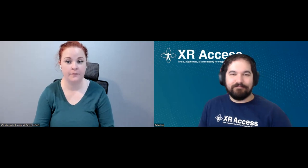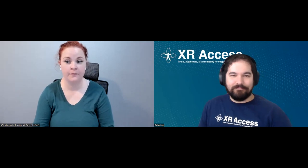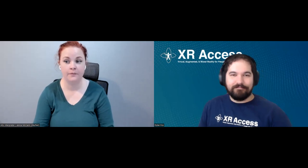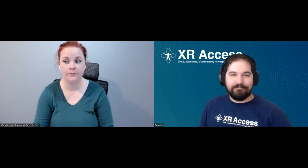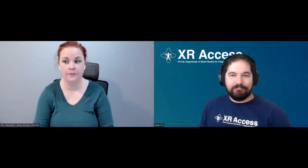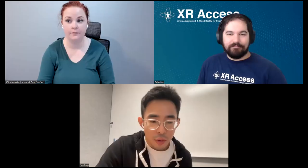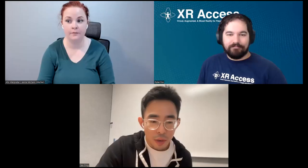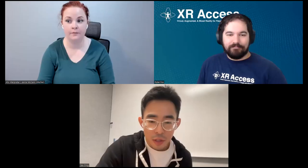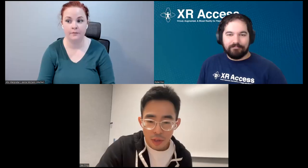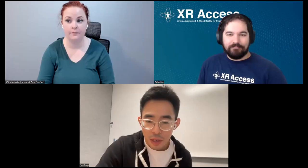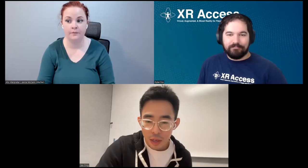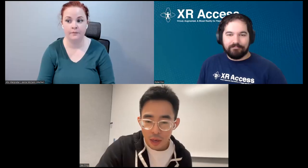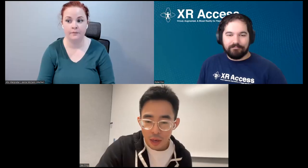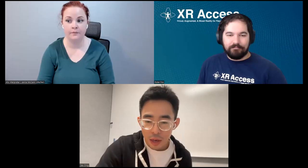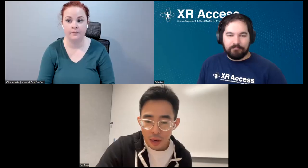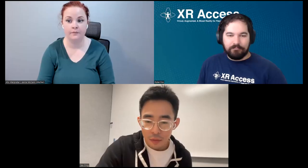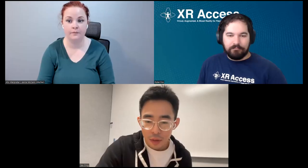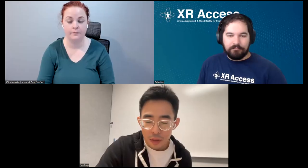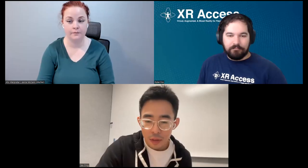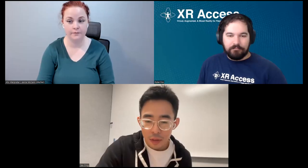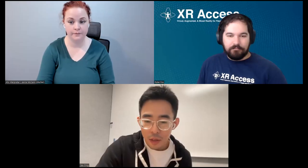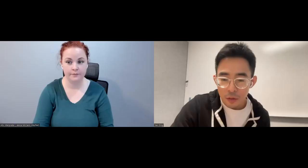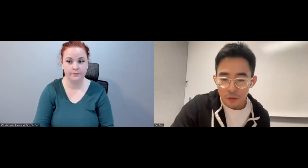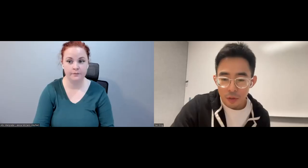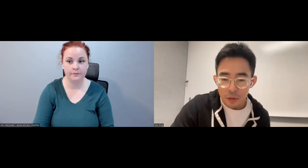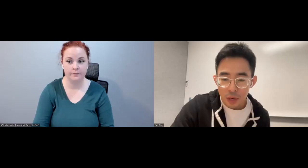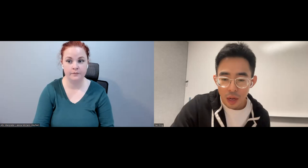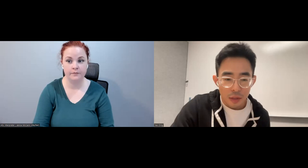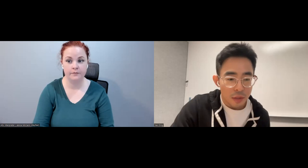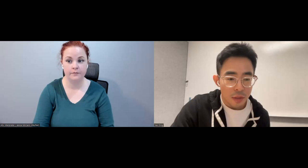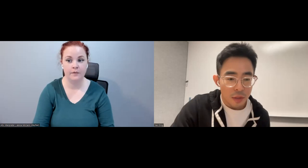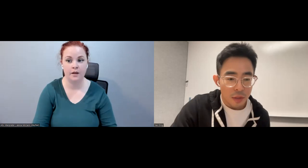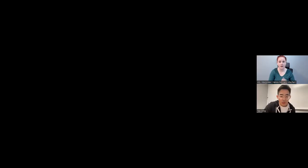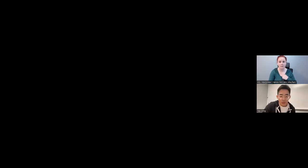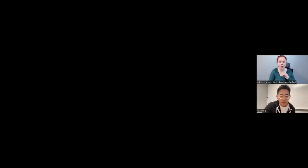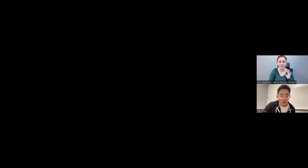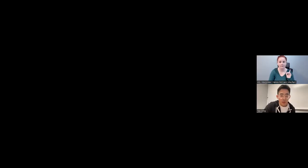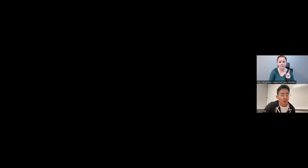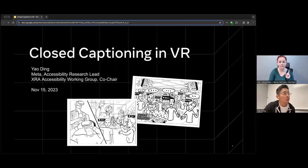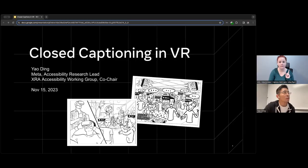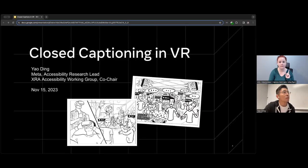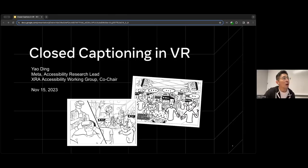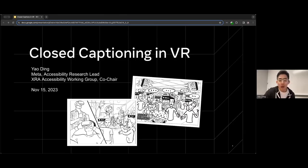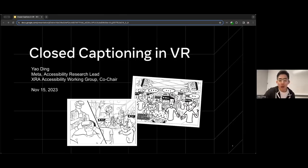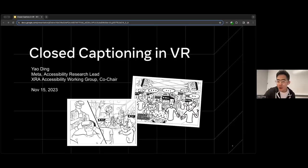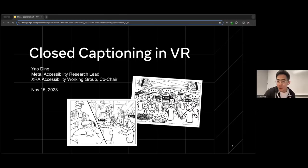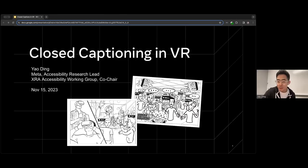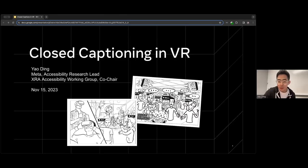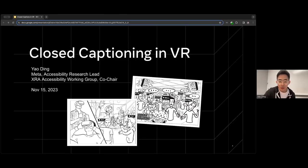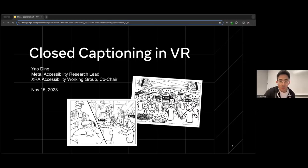me start sharing my screen. I have a few slides. Can you see